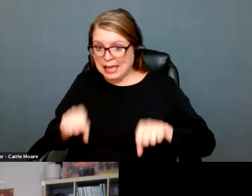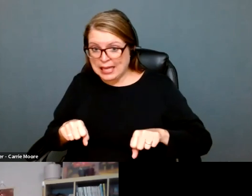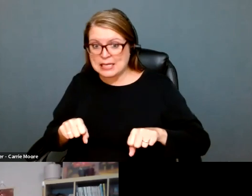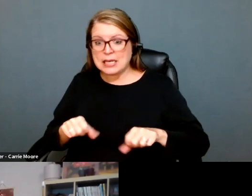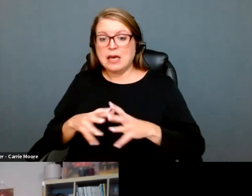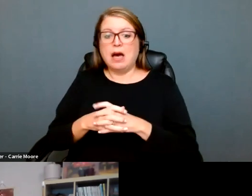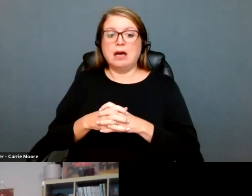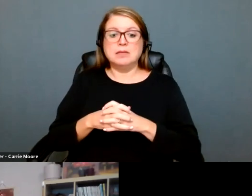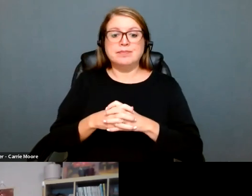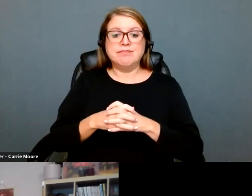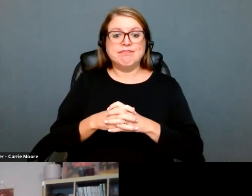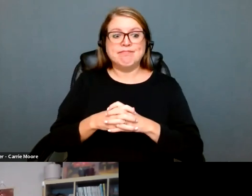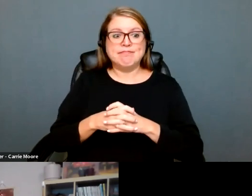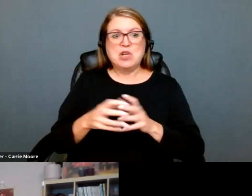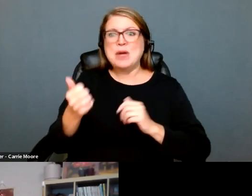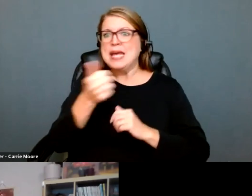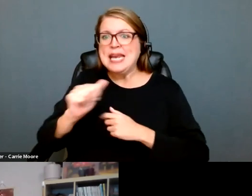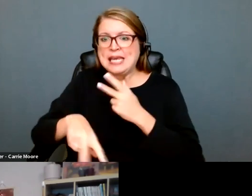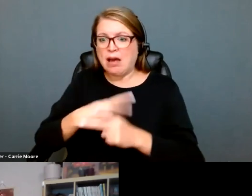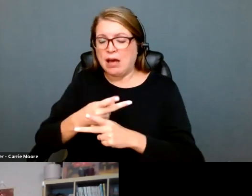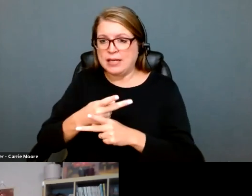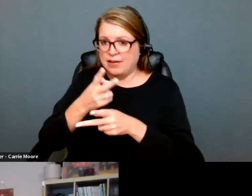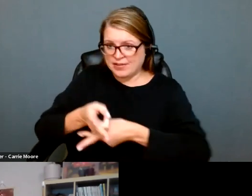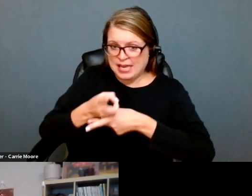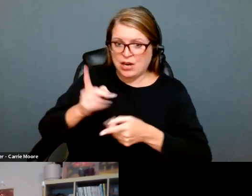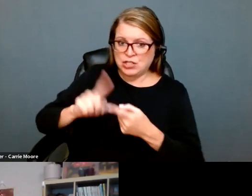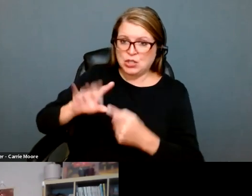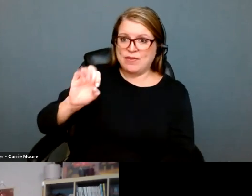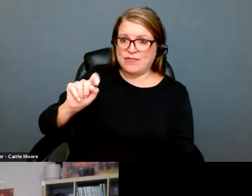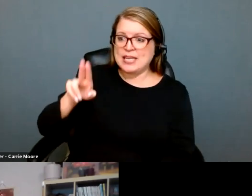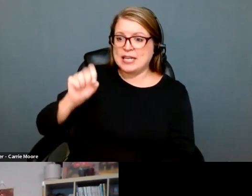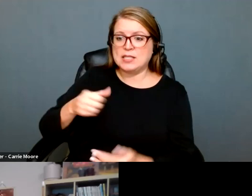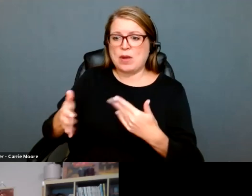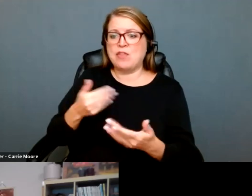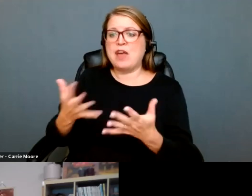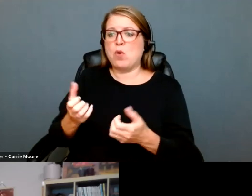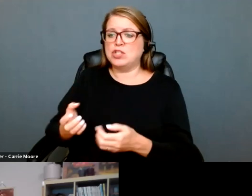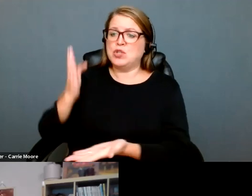folks who are providing abortion-related care or really any other care that extracts a